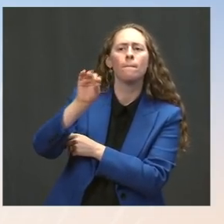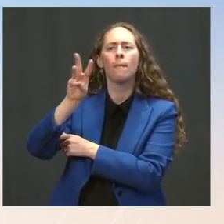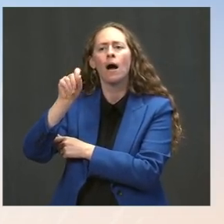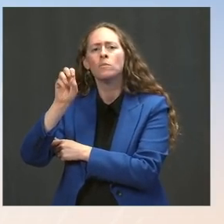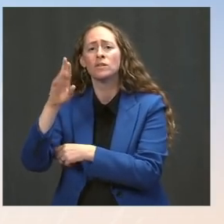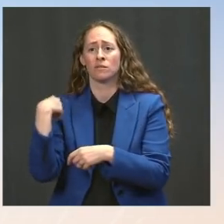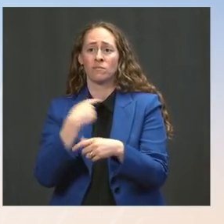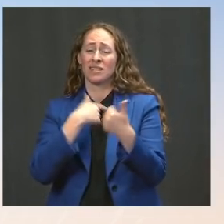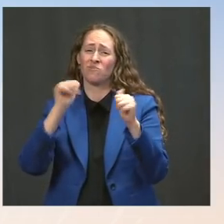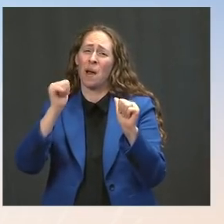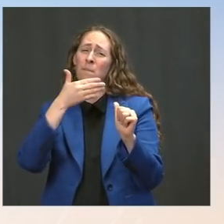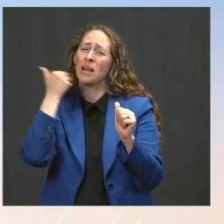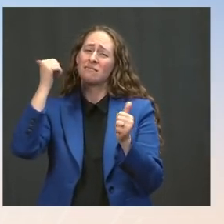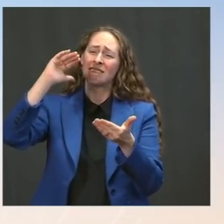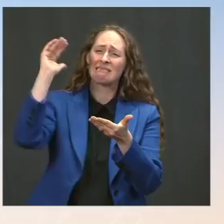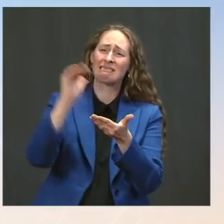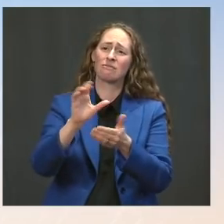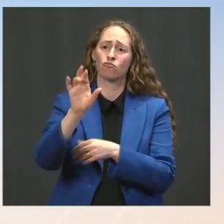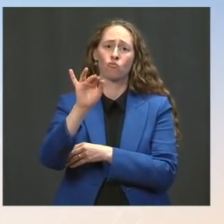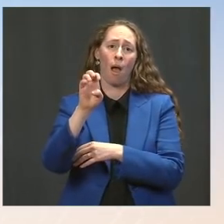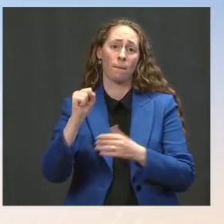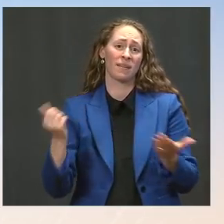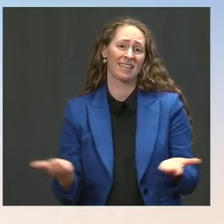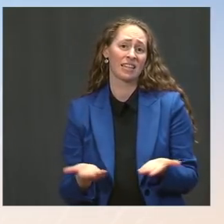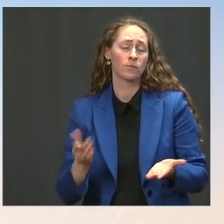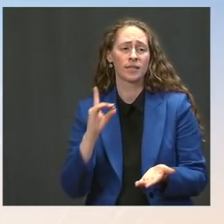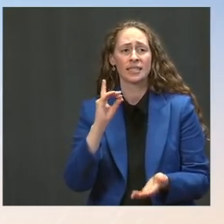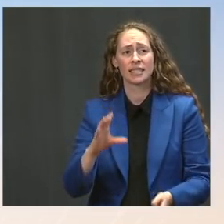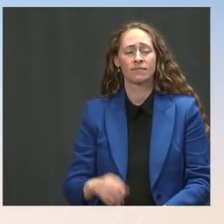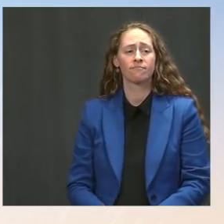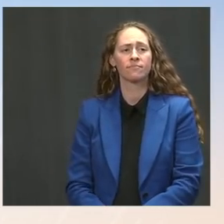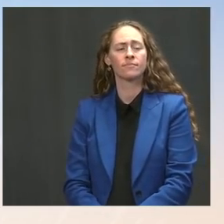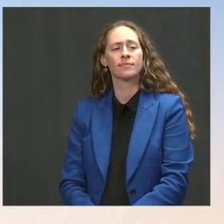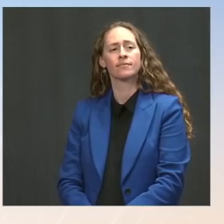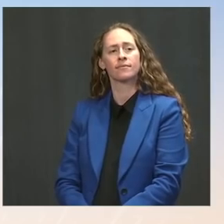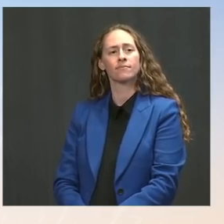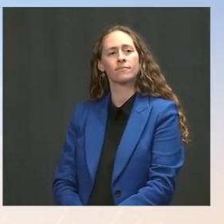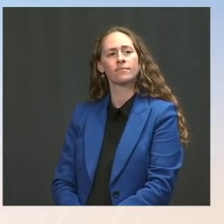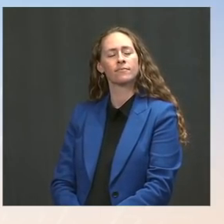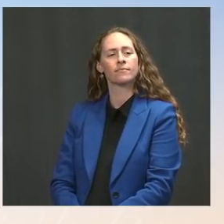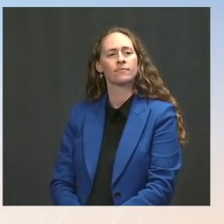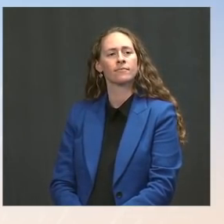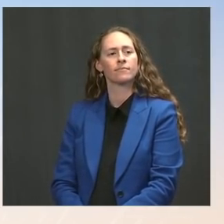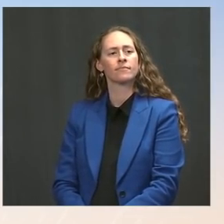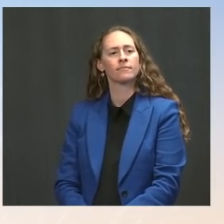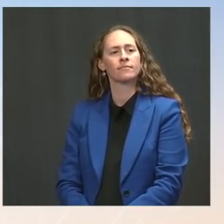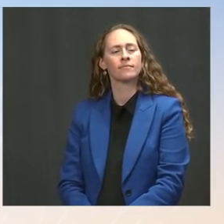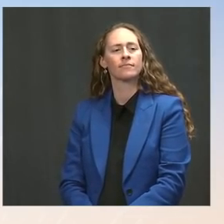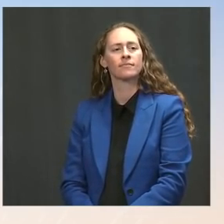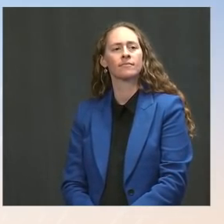Ms. Psaki: Sure. The Press: January 6th's Select Committee -- Ms. Psaki: Yeah. The Press: -- first meeting takes place tomorrow here. It takes place tomorrow.